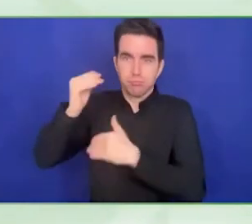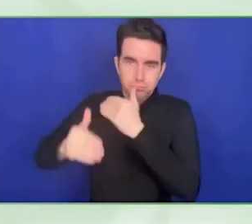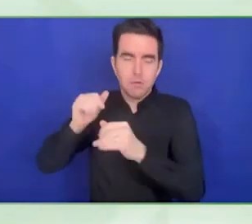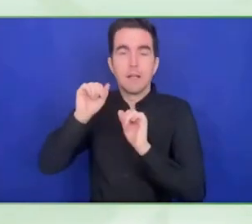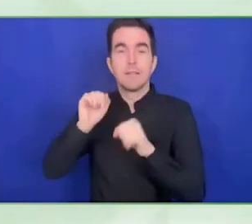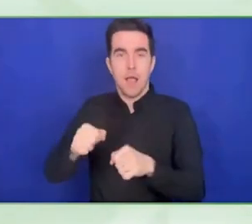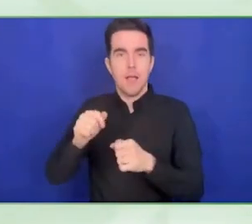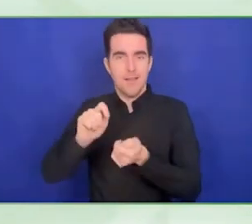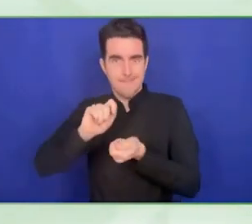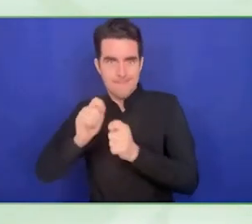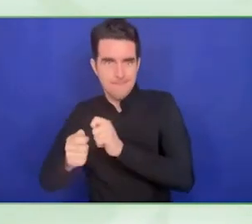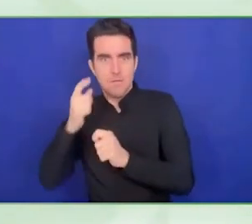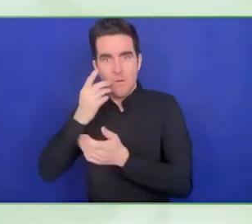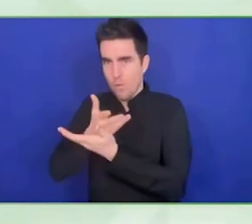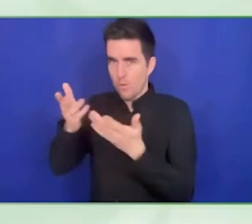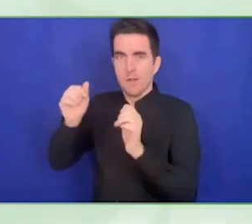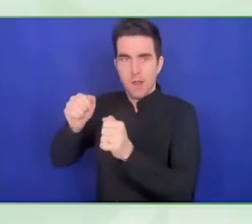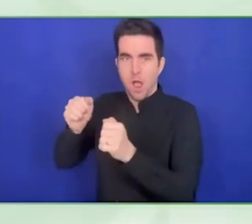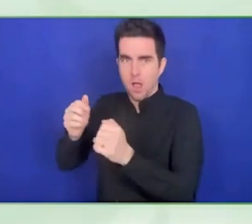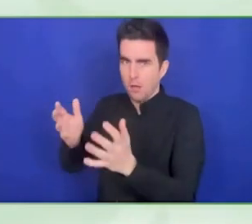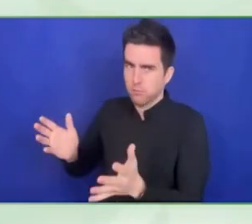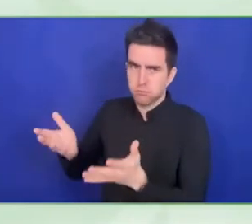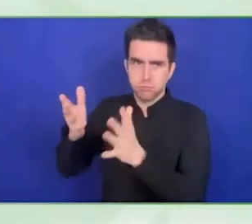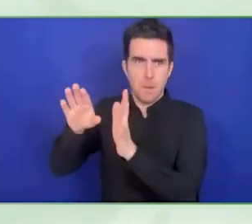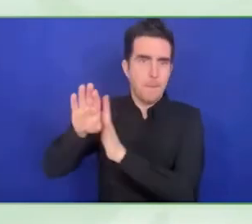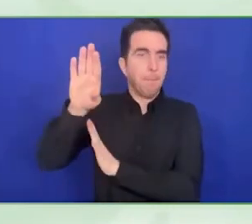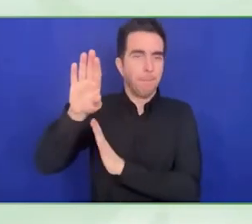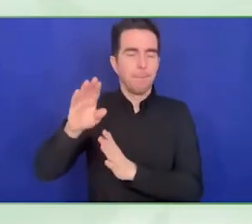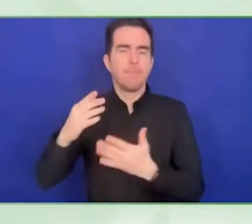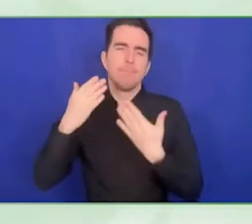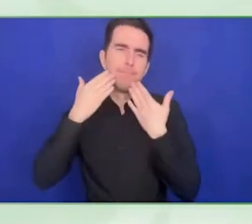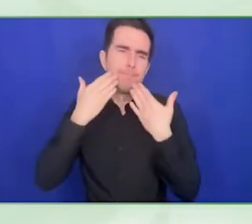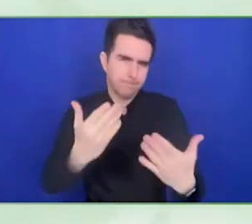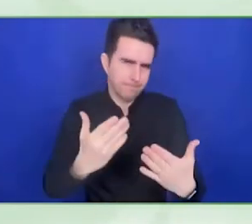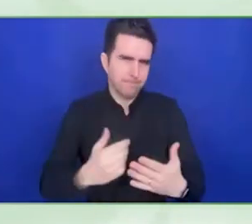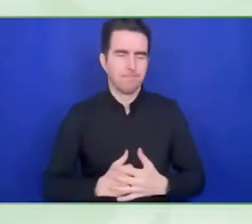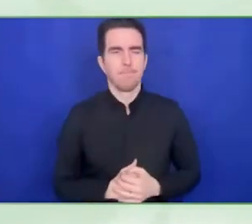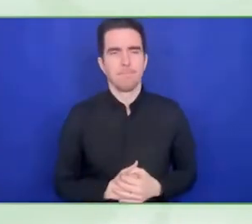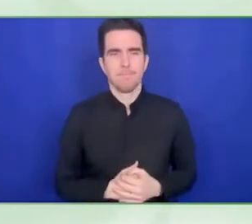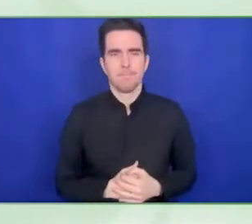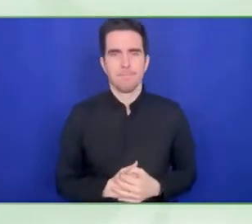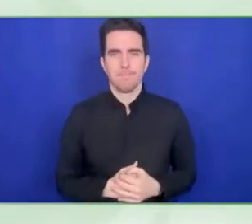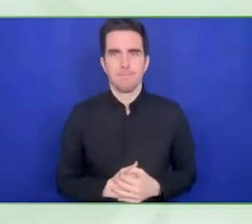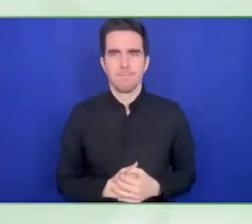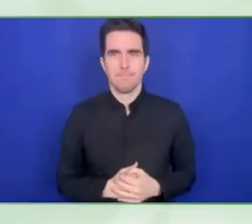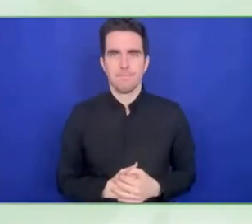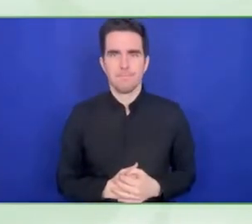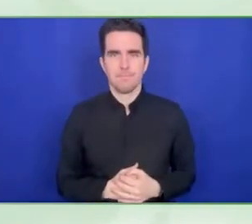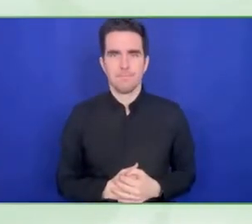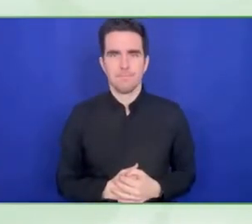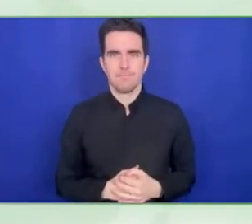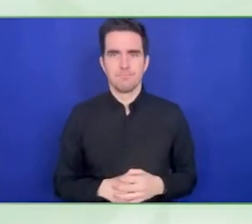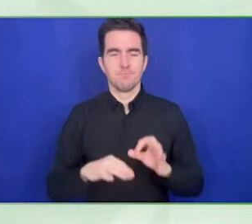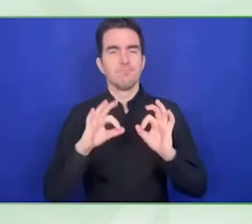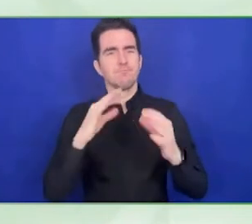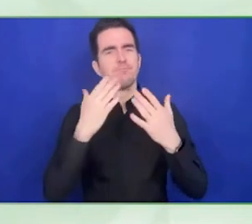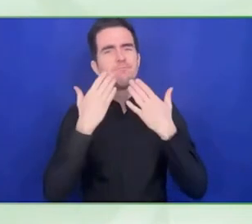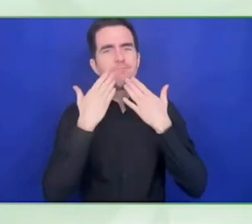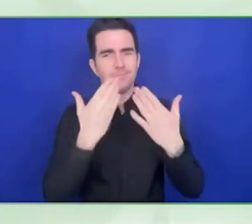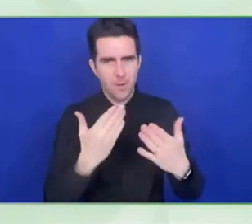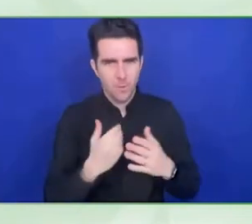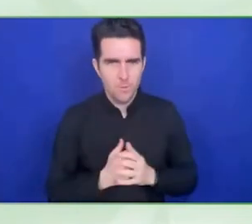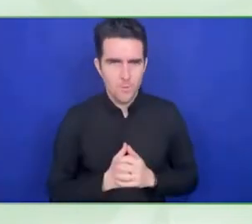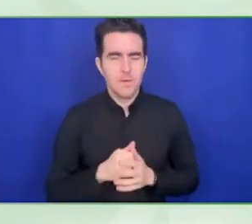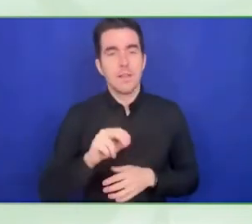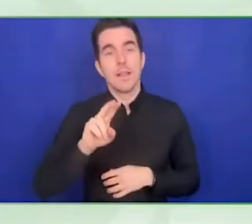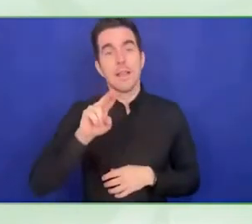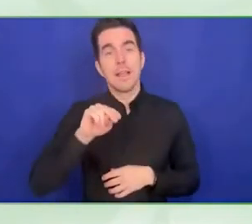I think the difference is that your focus is regional, you have